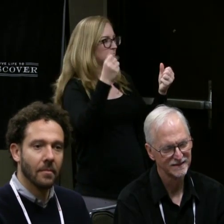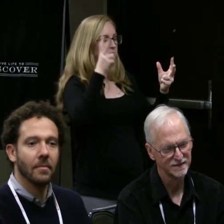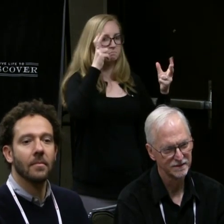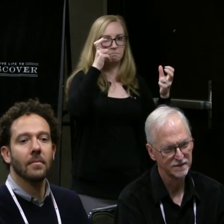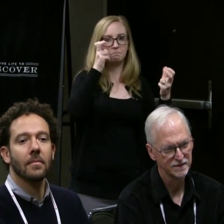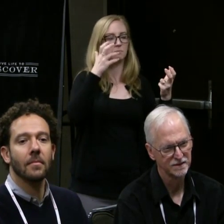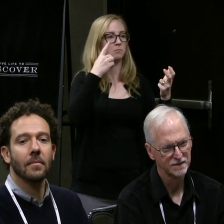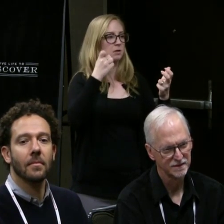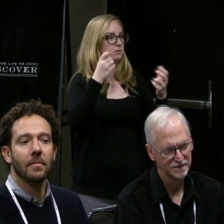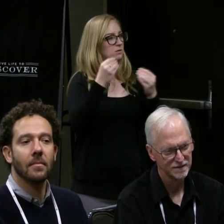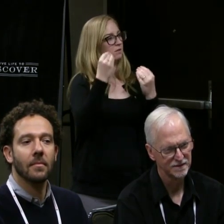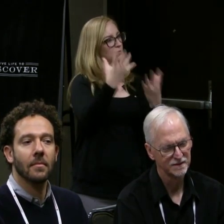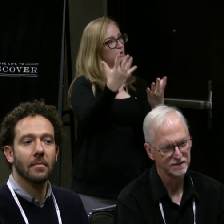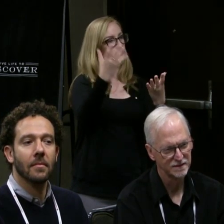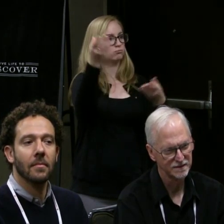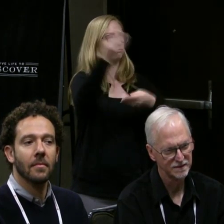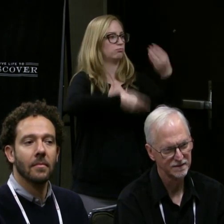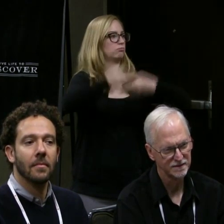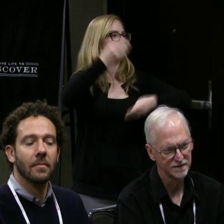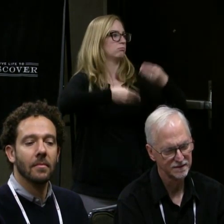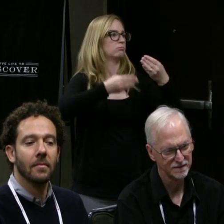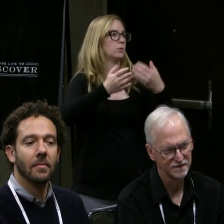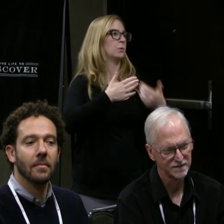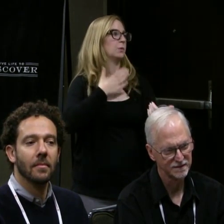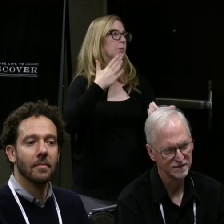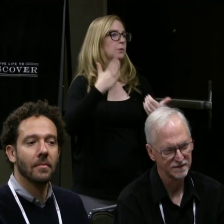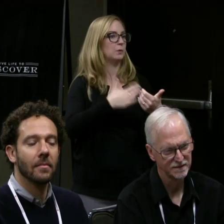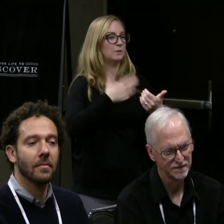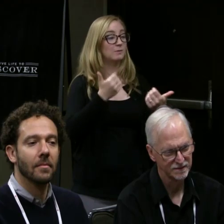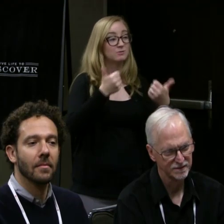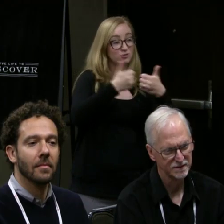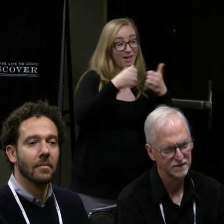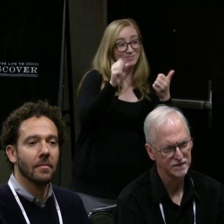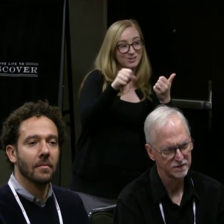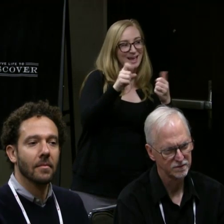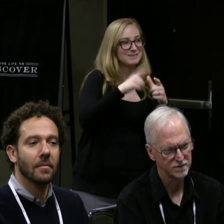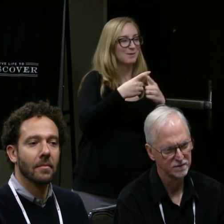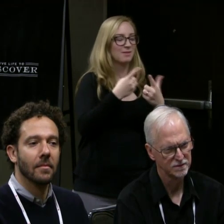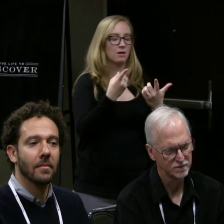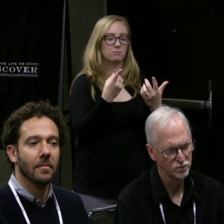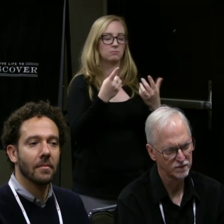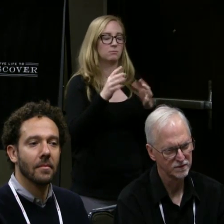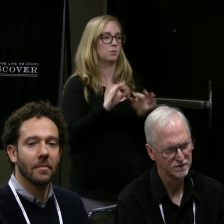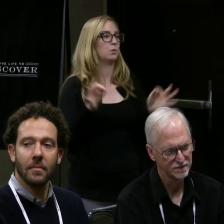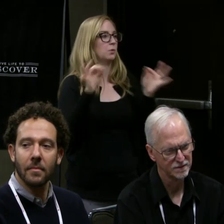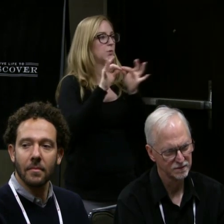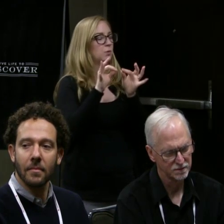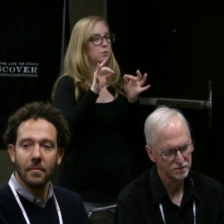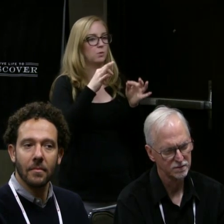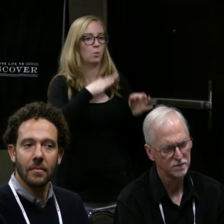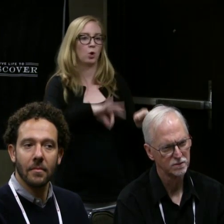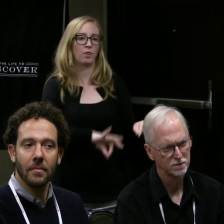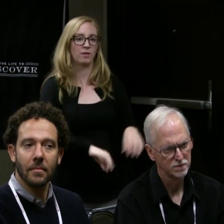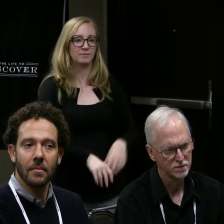and that was challenging and rewarding at the same time. I actually have a question for Dr. Kelstone.